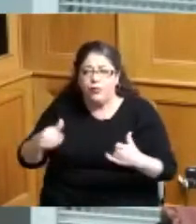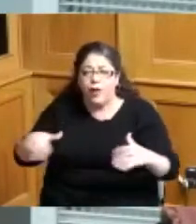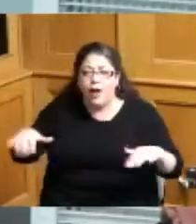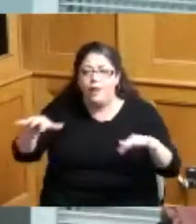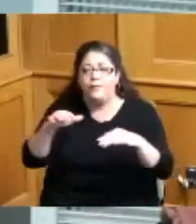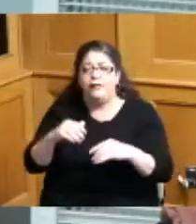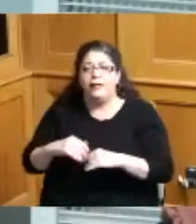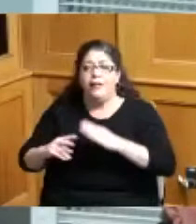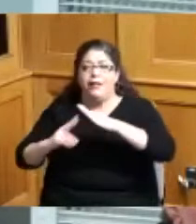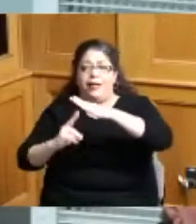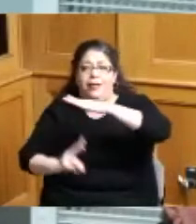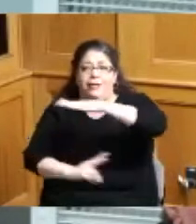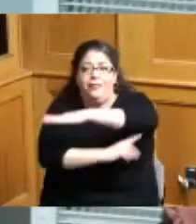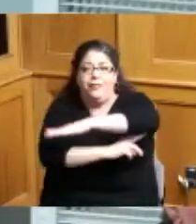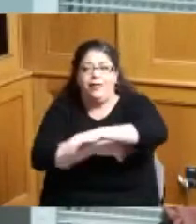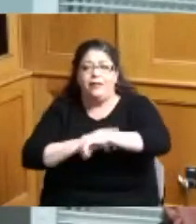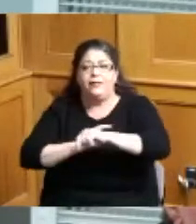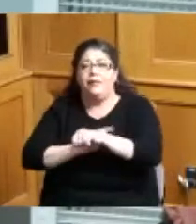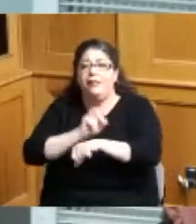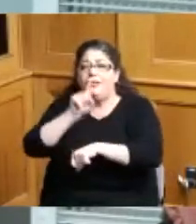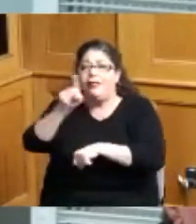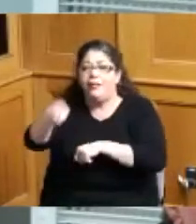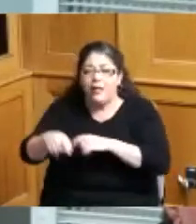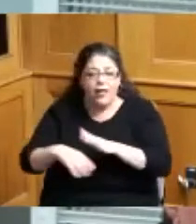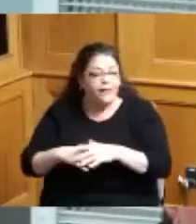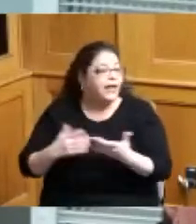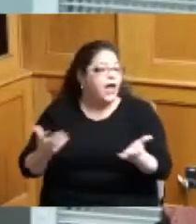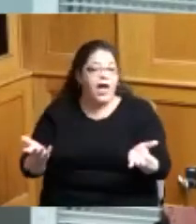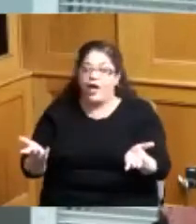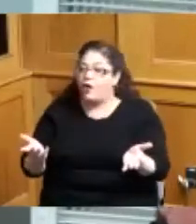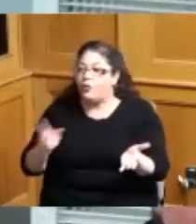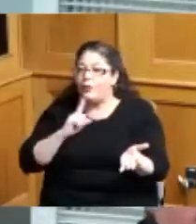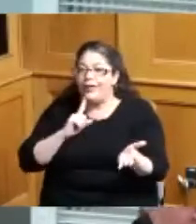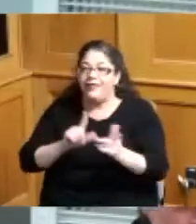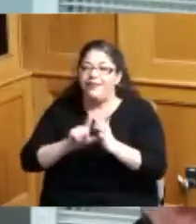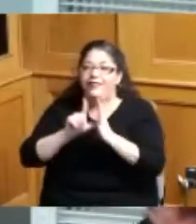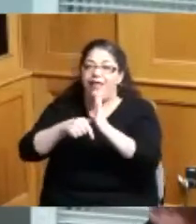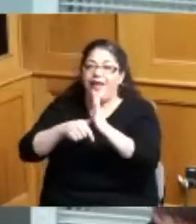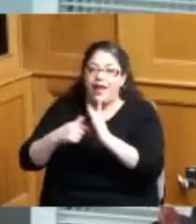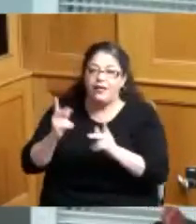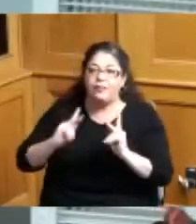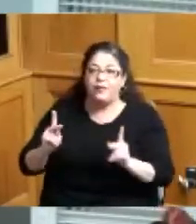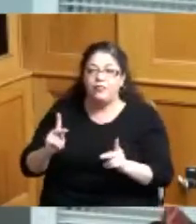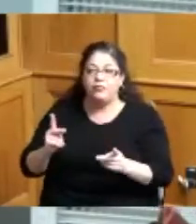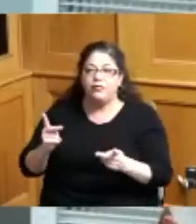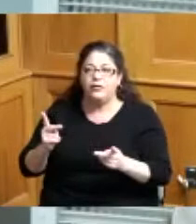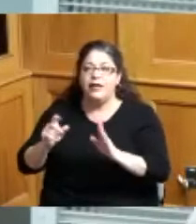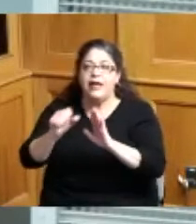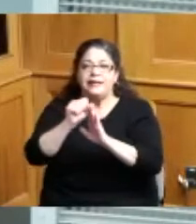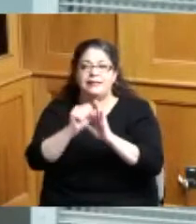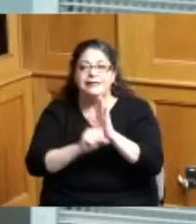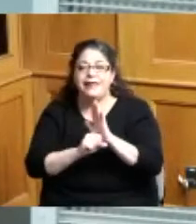bridge to nowhere okay and then after it comes all said and done it becomes state historic property